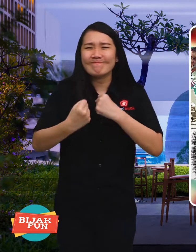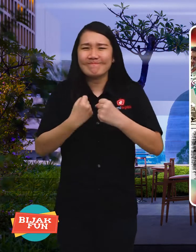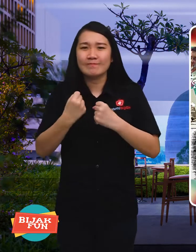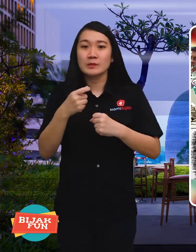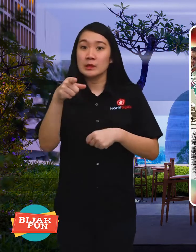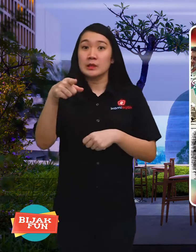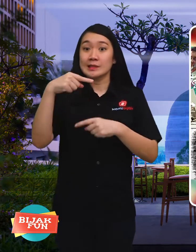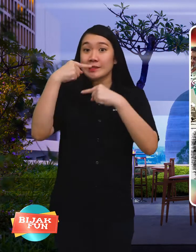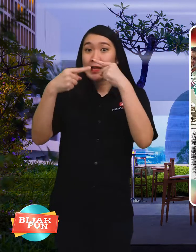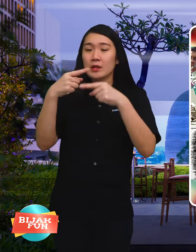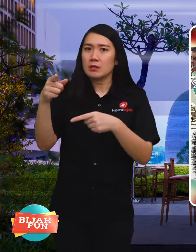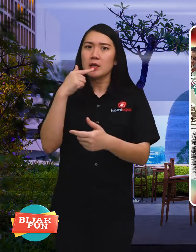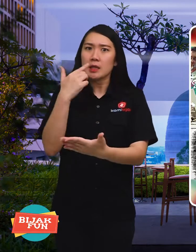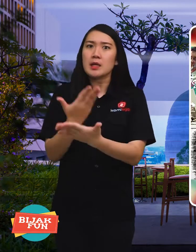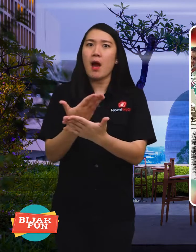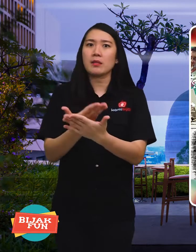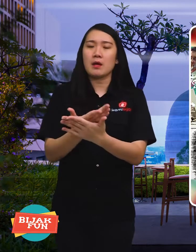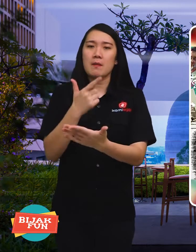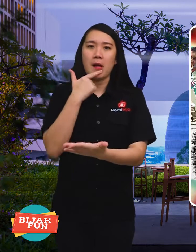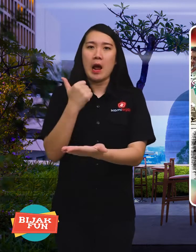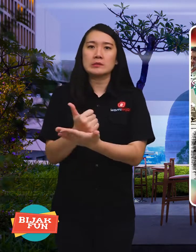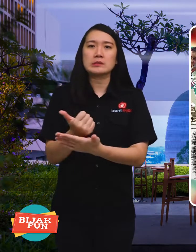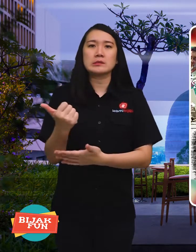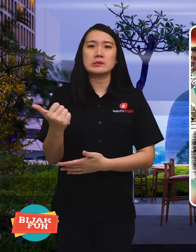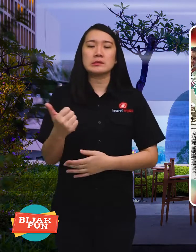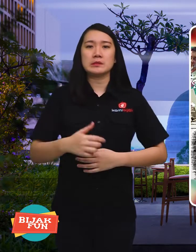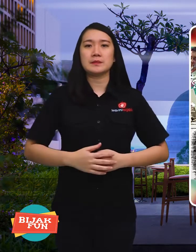against films that are mostly based on true stories.